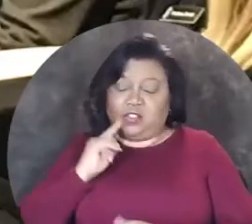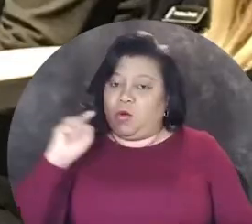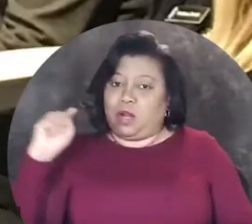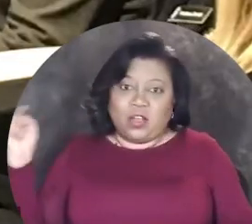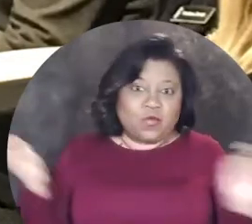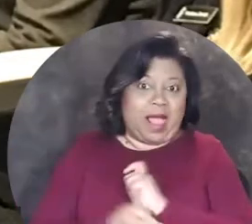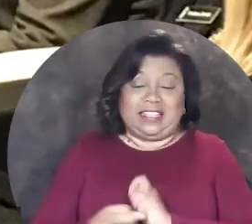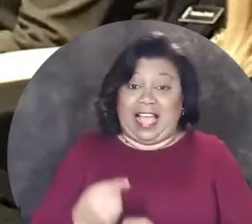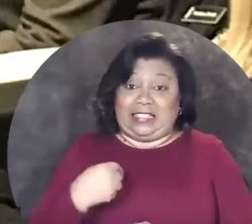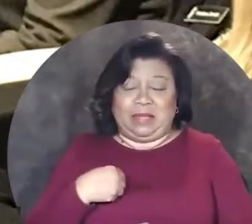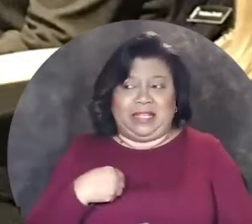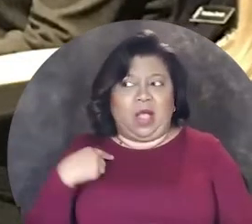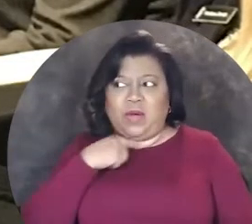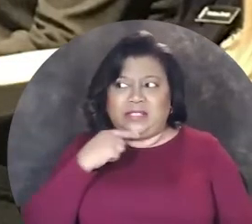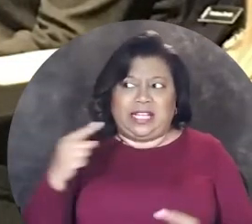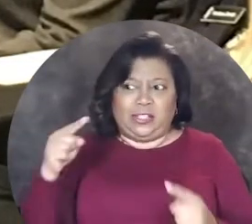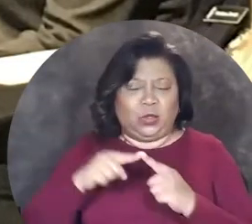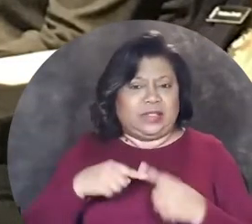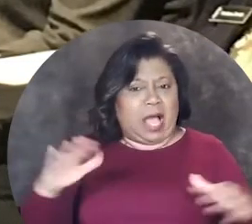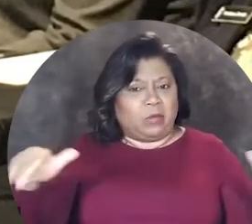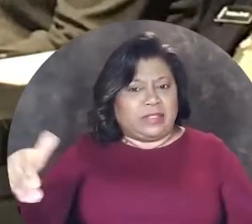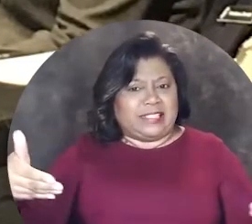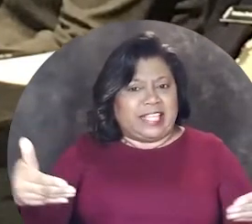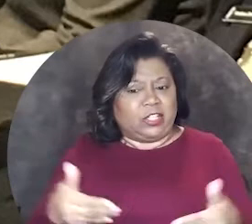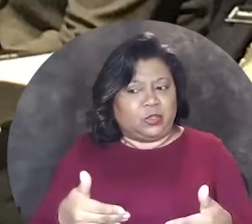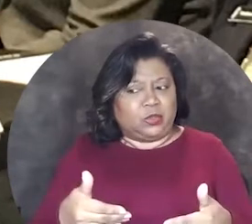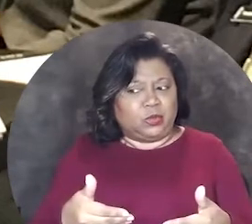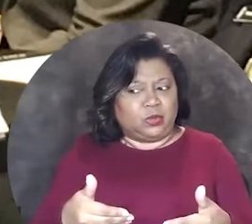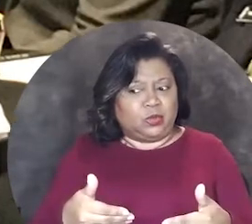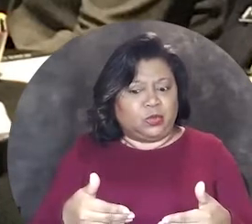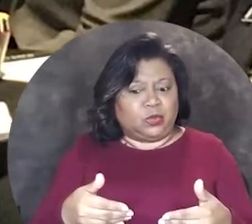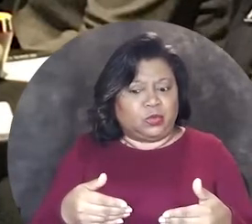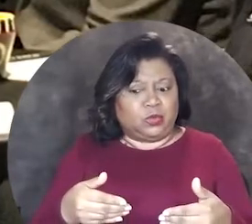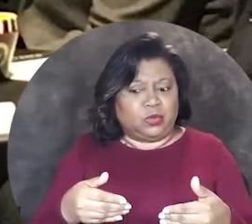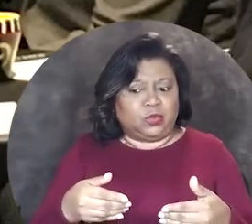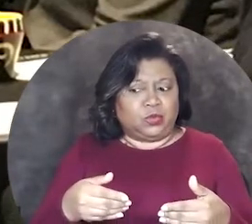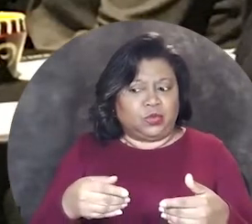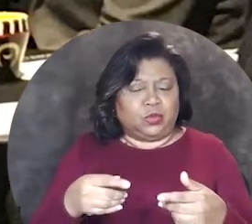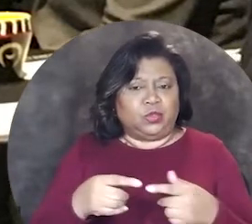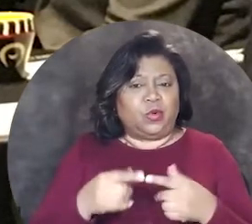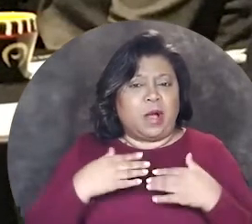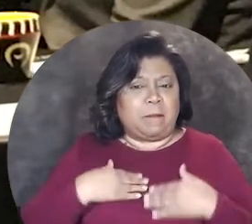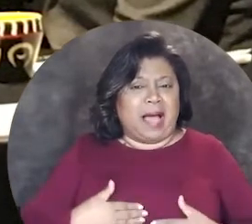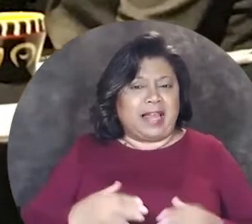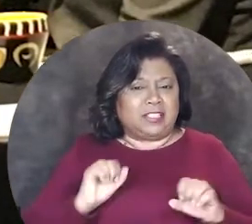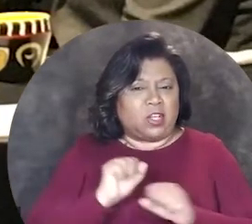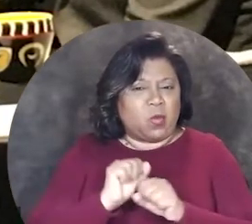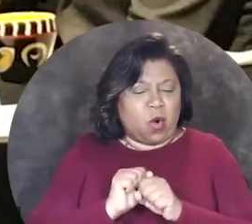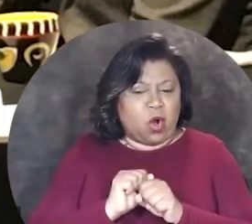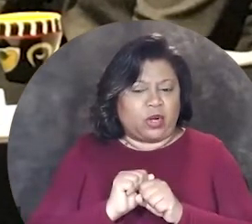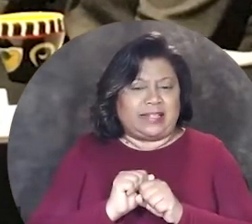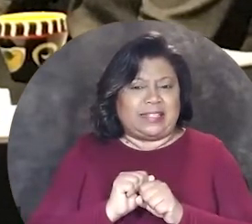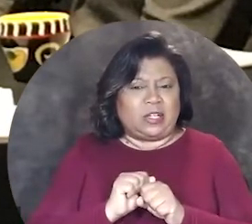it wasn't until I was introduced to Bodies of Work where I started